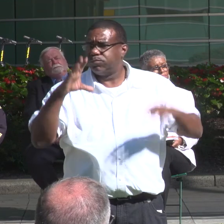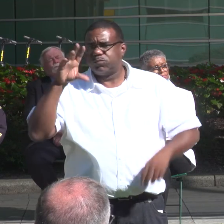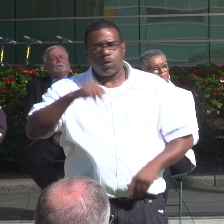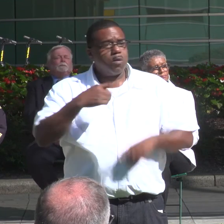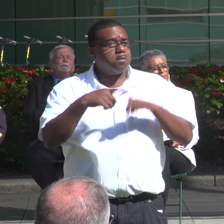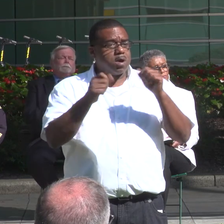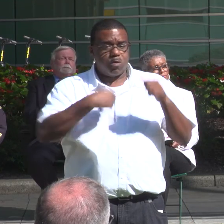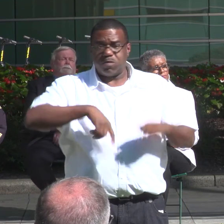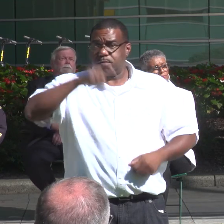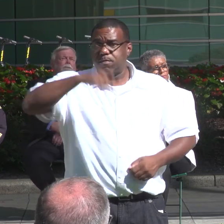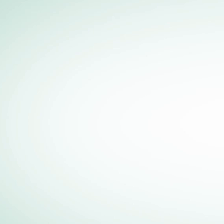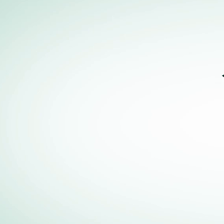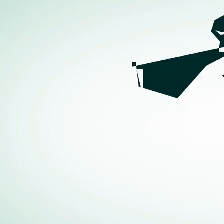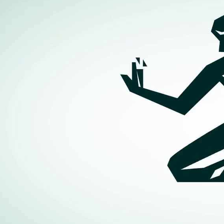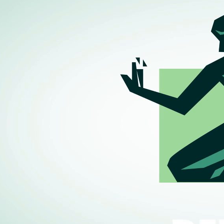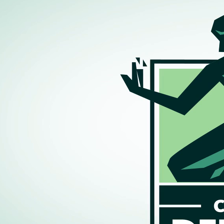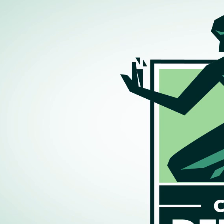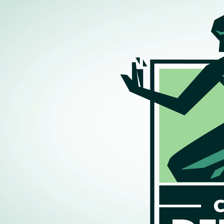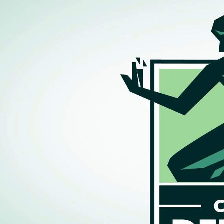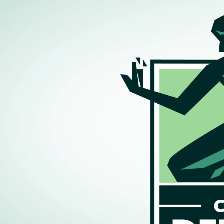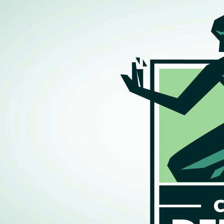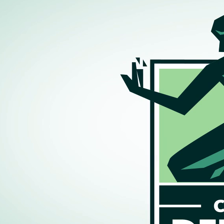ALSO WANT TO REMEMBER TO SAY THANK YOU